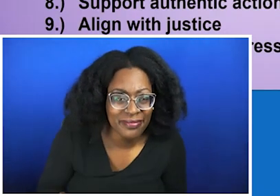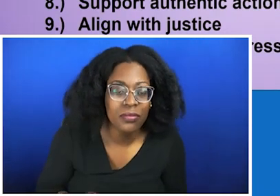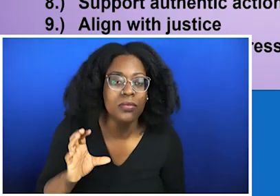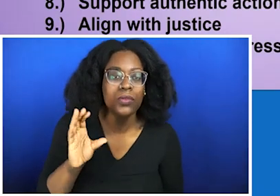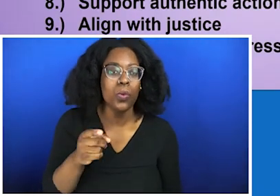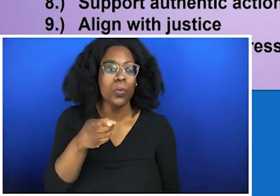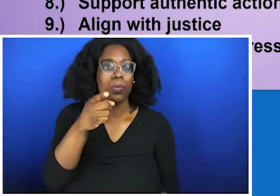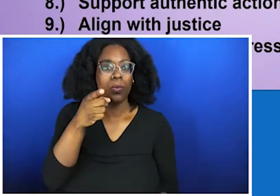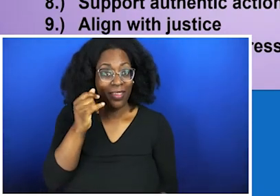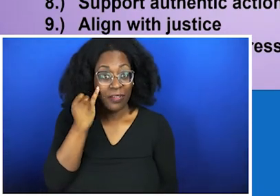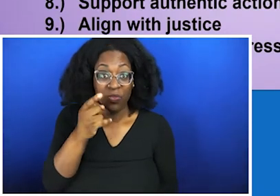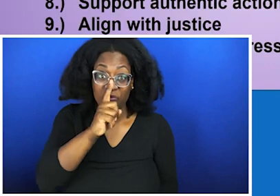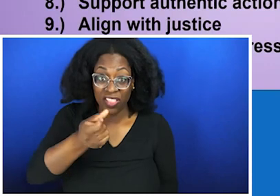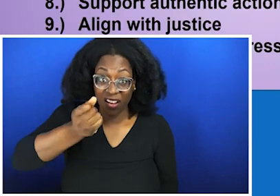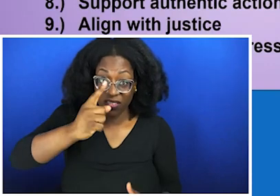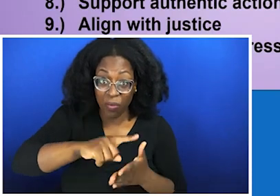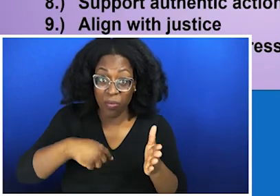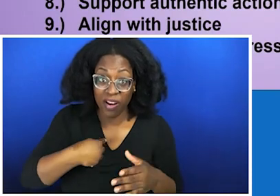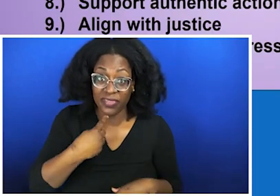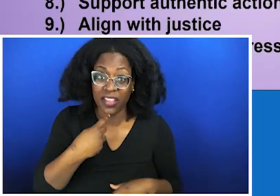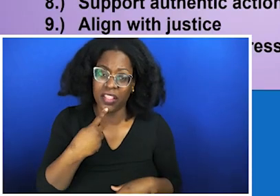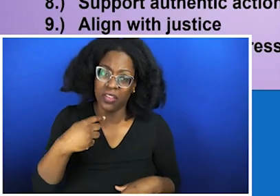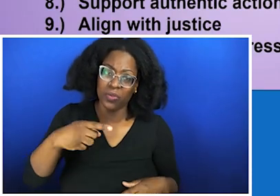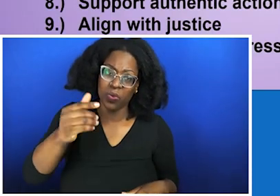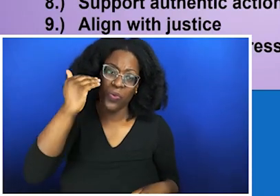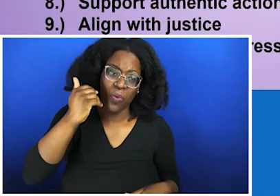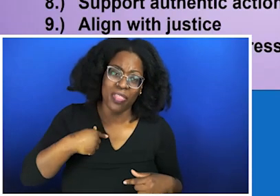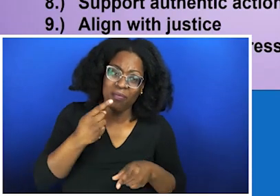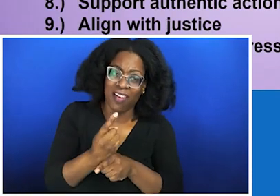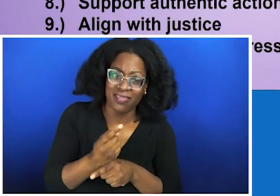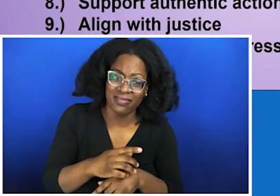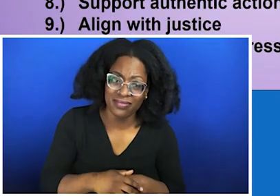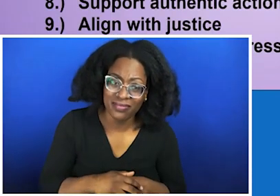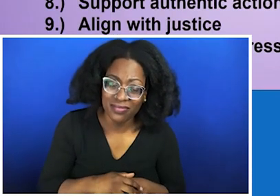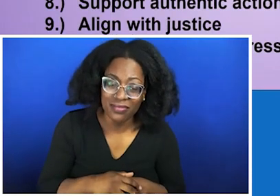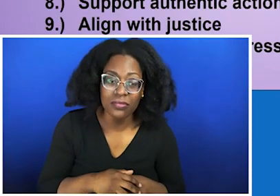don't want to be caught with your pants down, if you understand what I'm saying, or skirt.